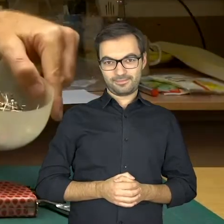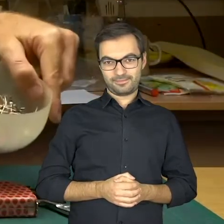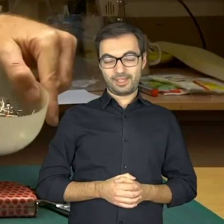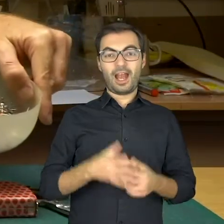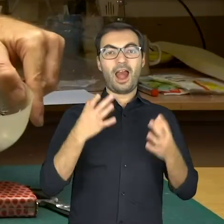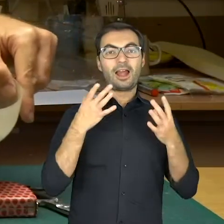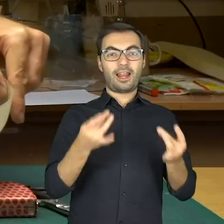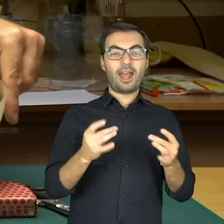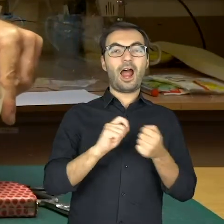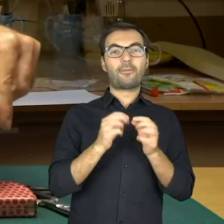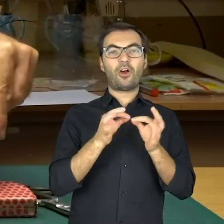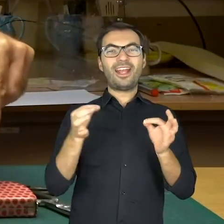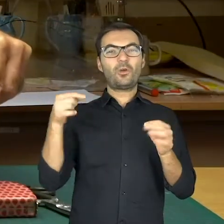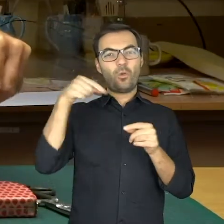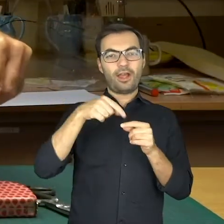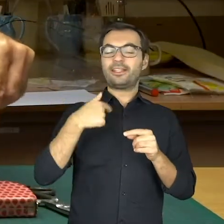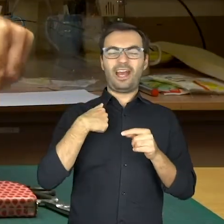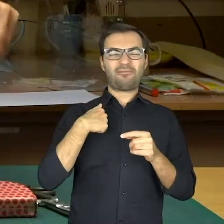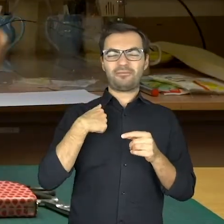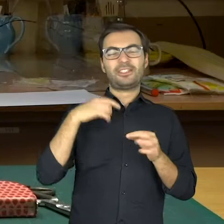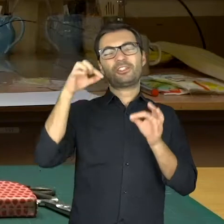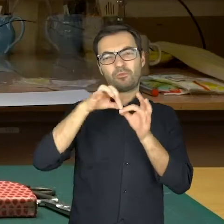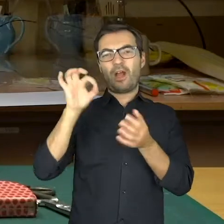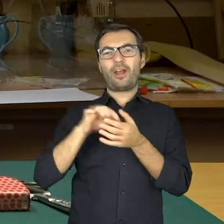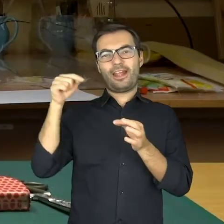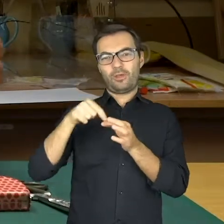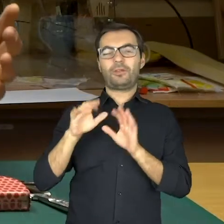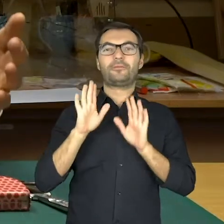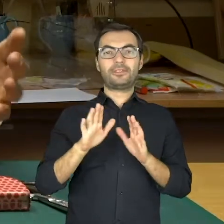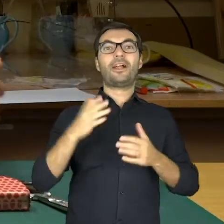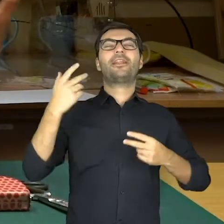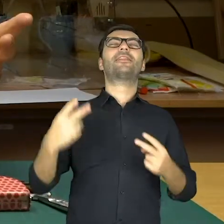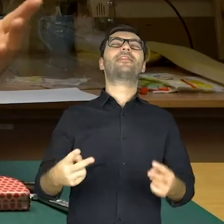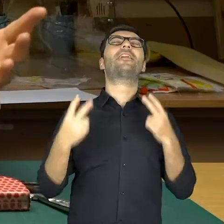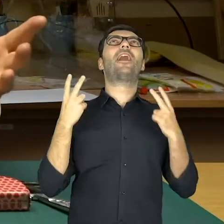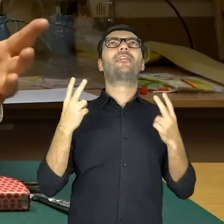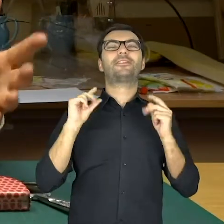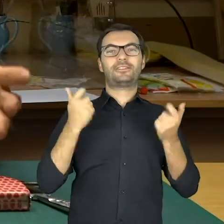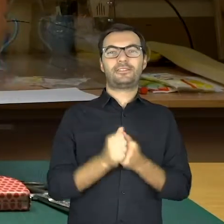a glue or pins (I’ll use pins) and, the most important.